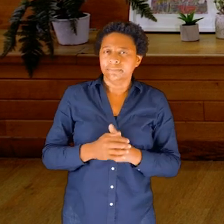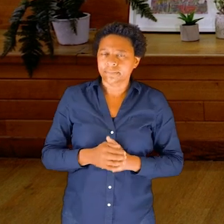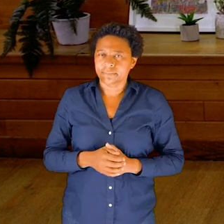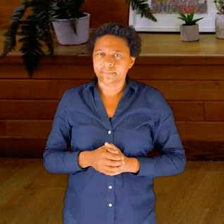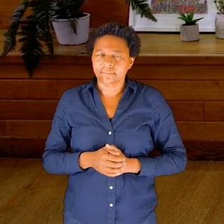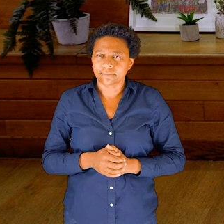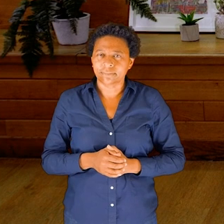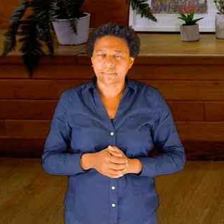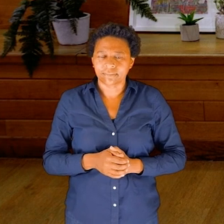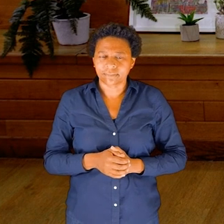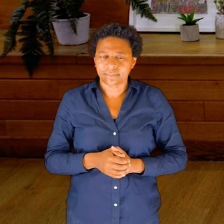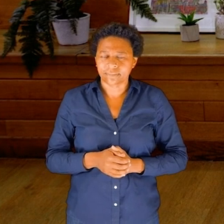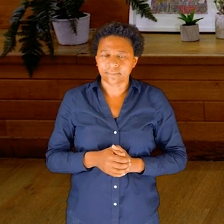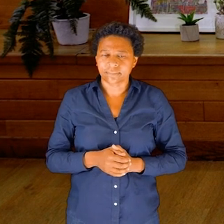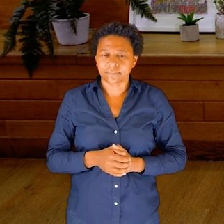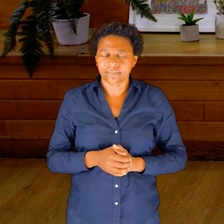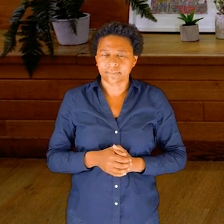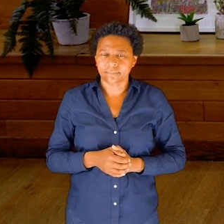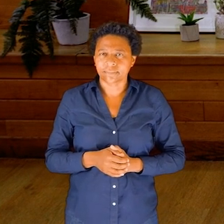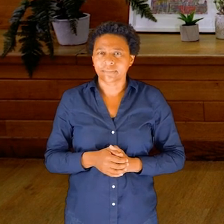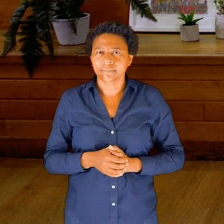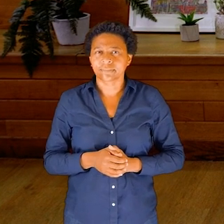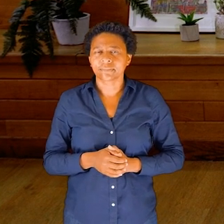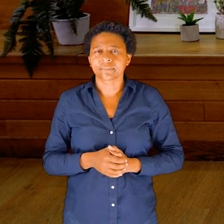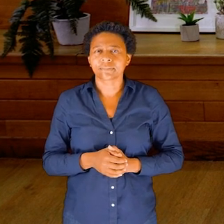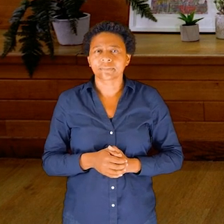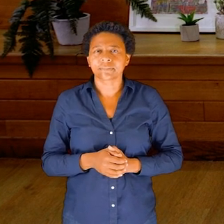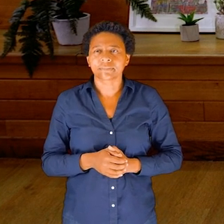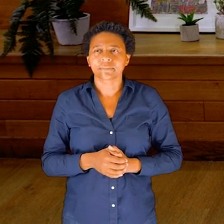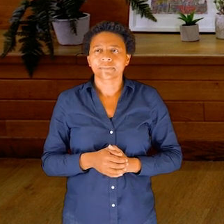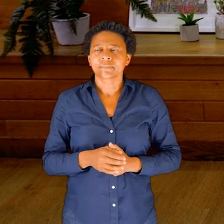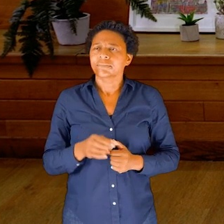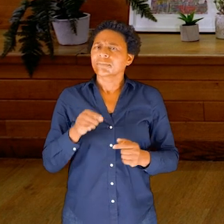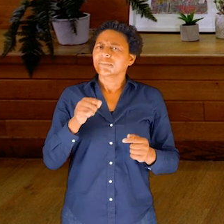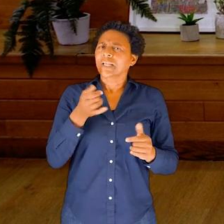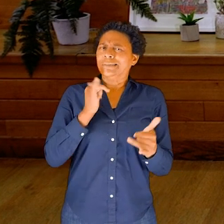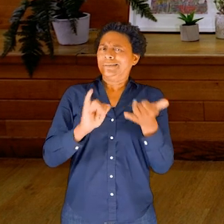And with all of these things when you—we wake up new sensations, sometimes it can